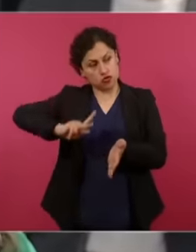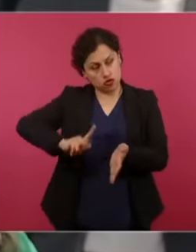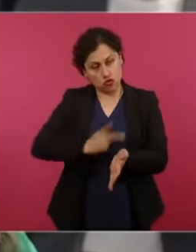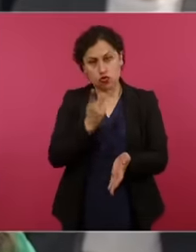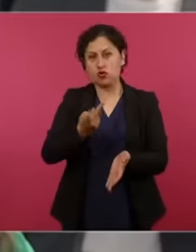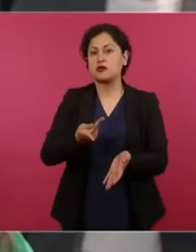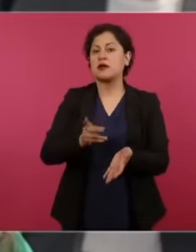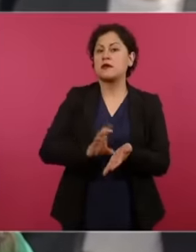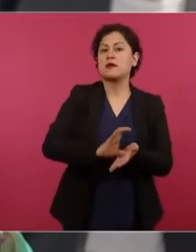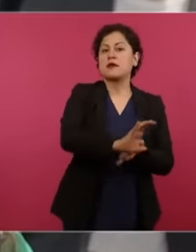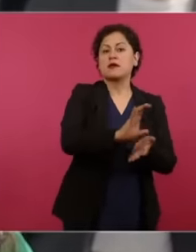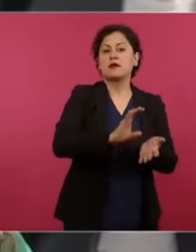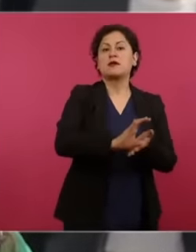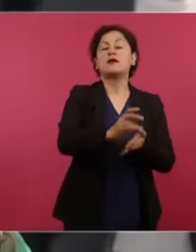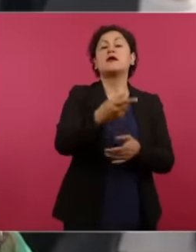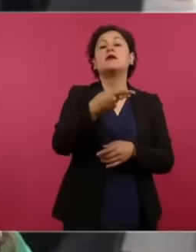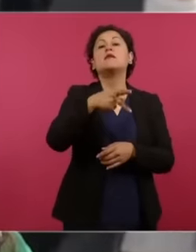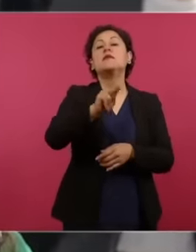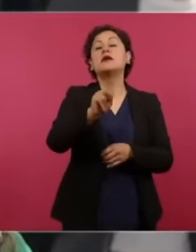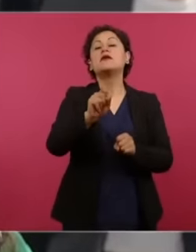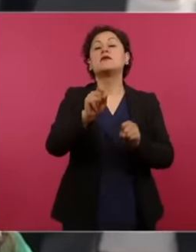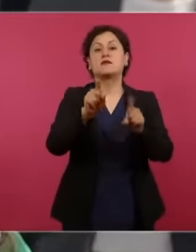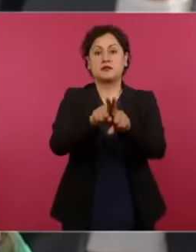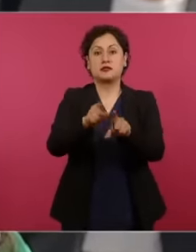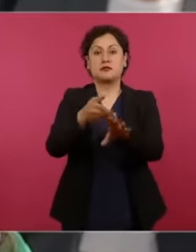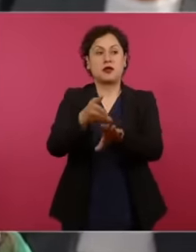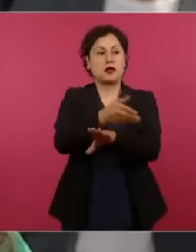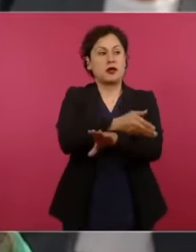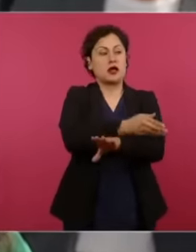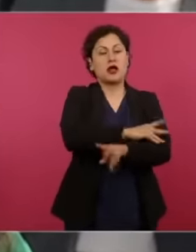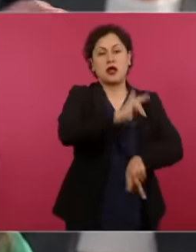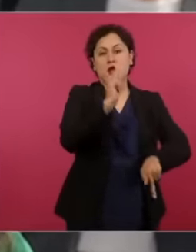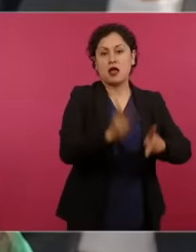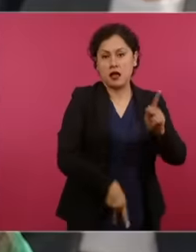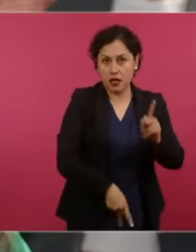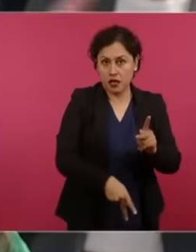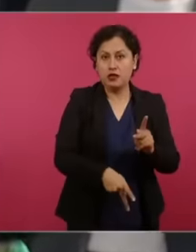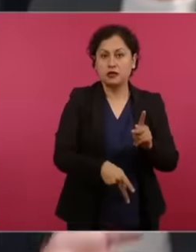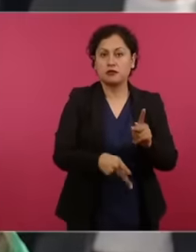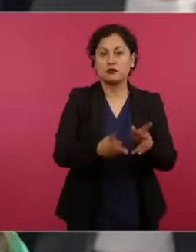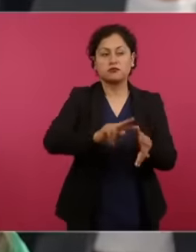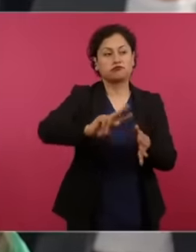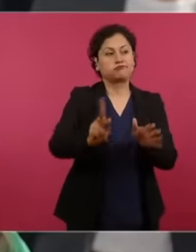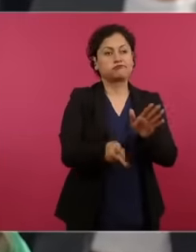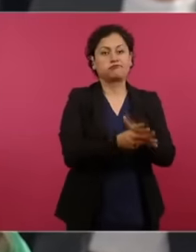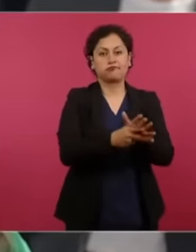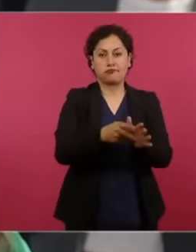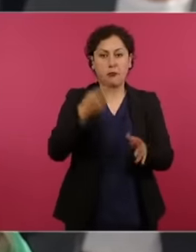have been missing have been stopped, they will be reinstated, they will be replaced, but on the other